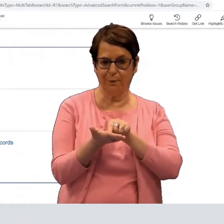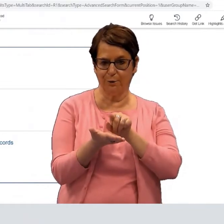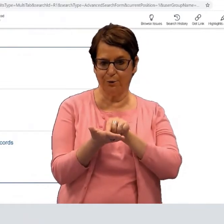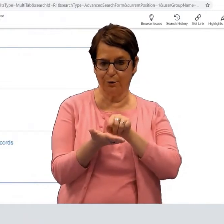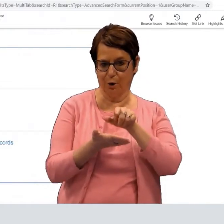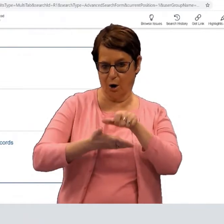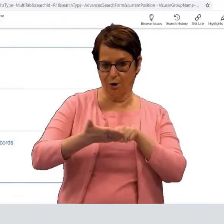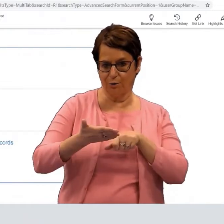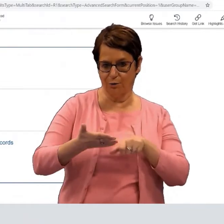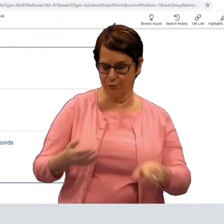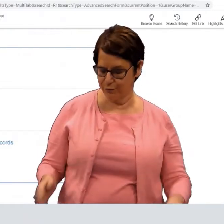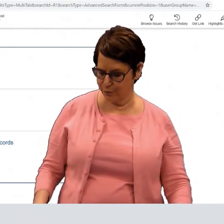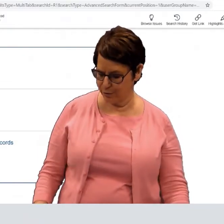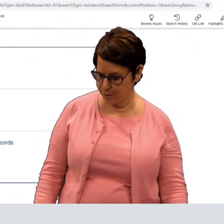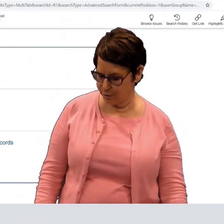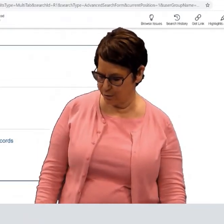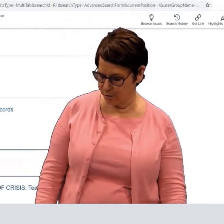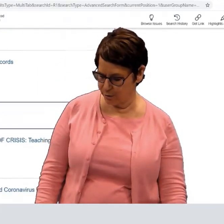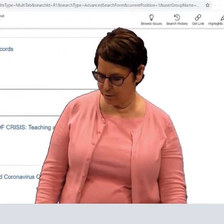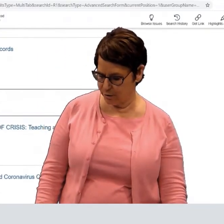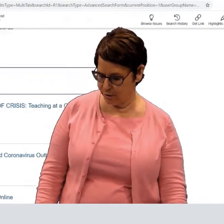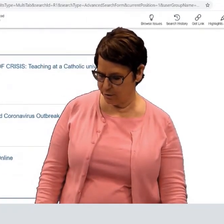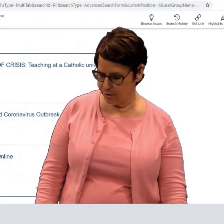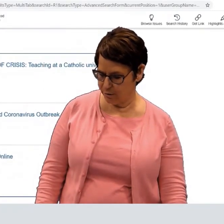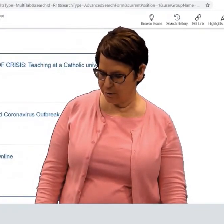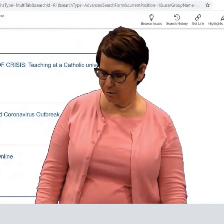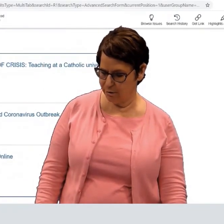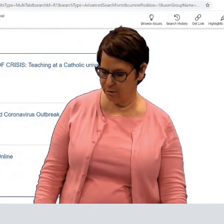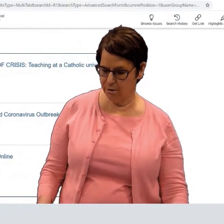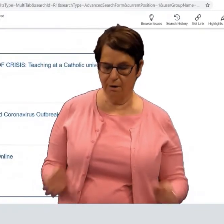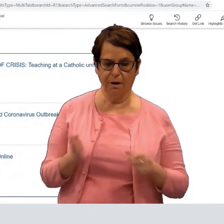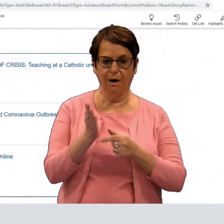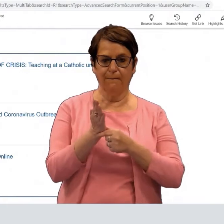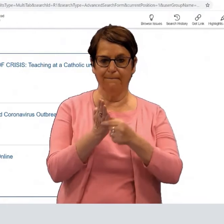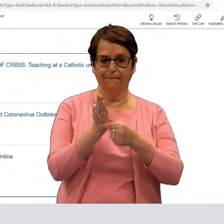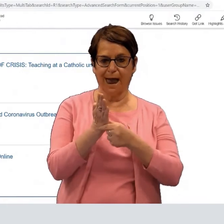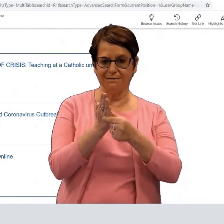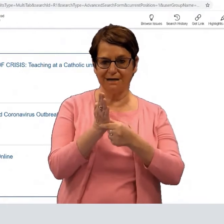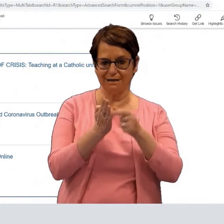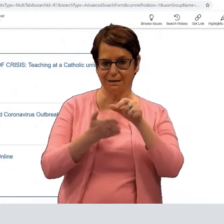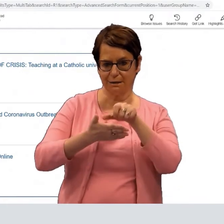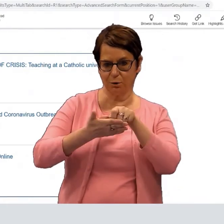newspaper articles, and magazine articles.